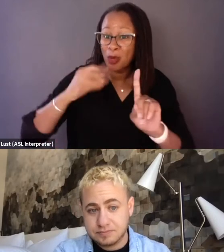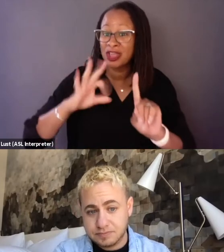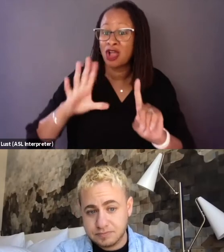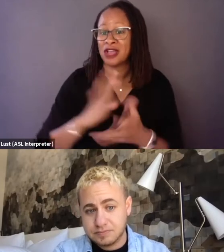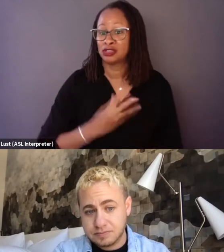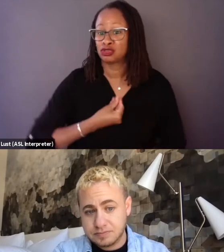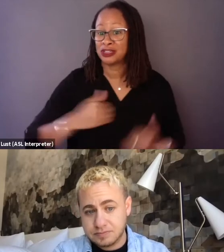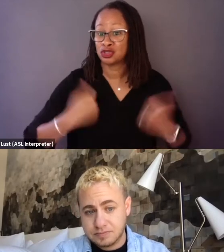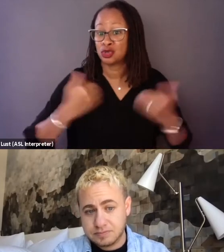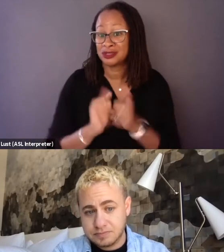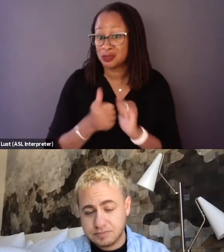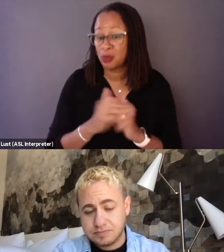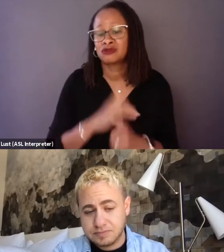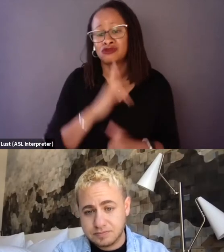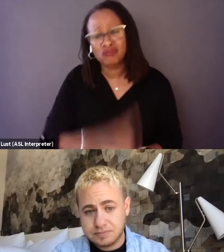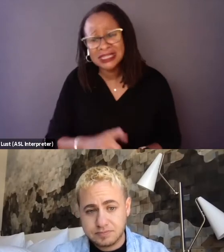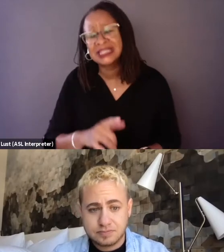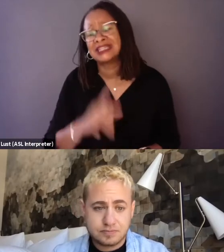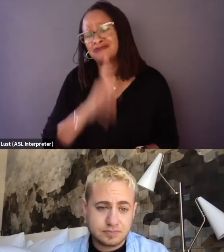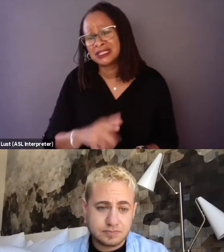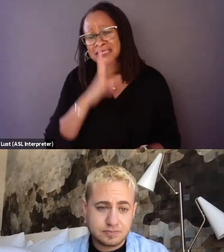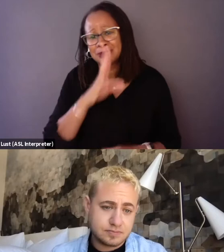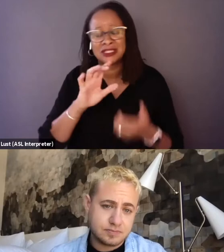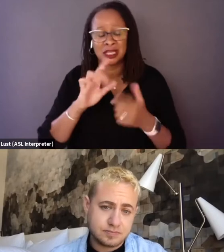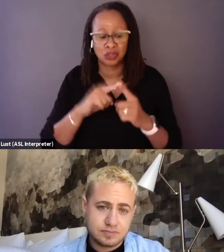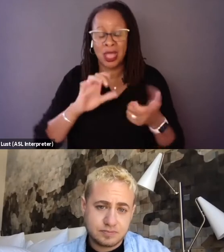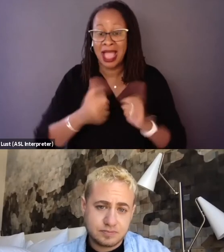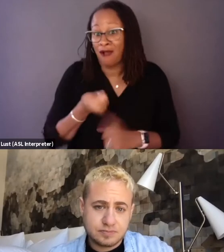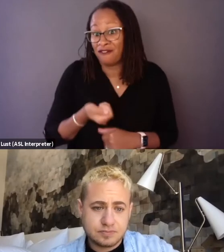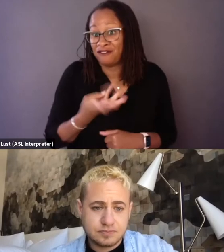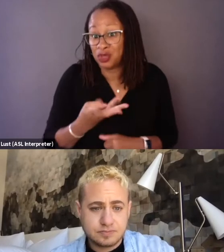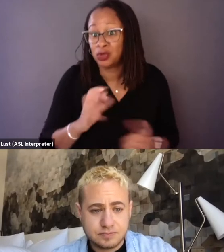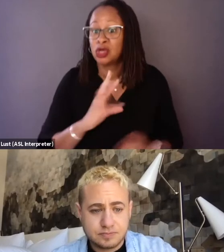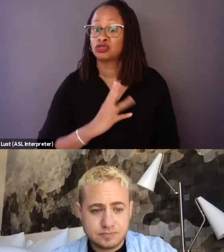I think speaks to how few trans youth have the courage